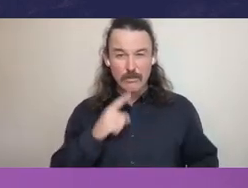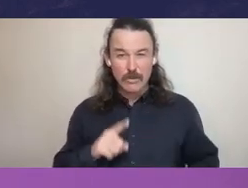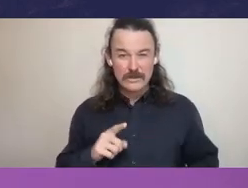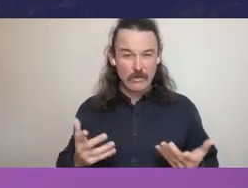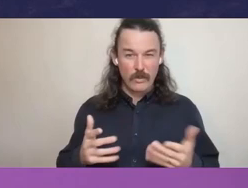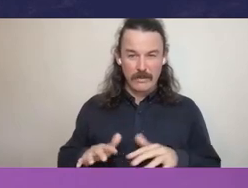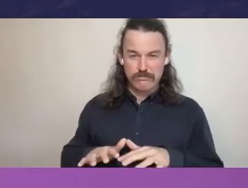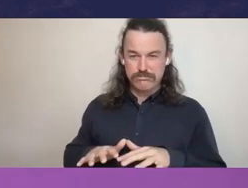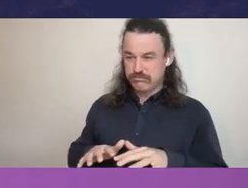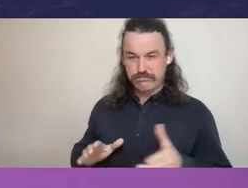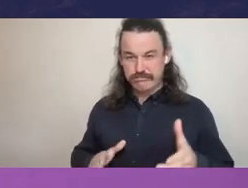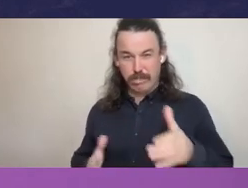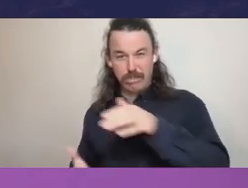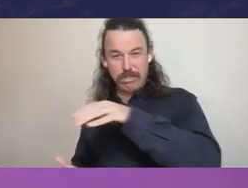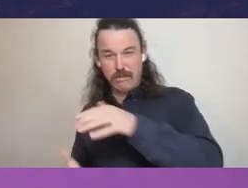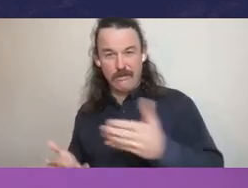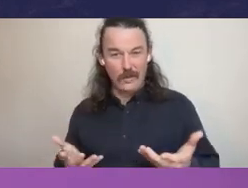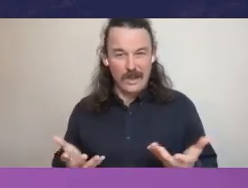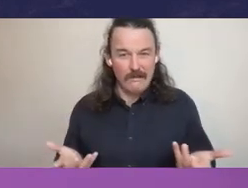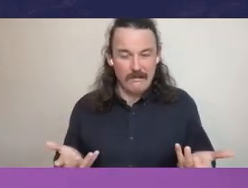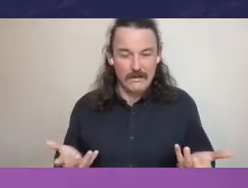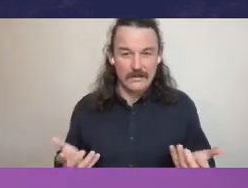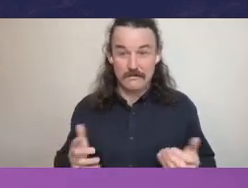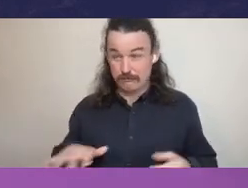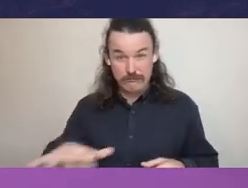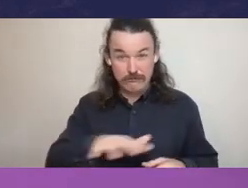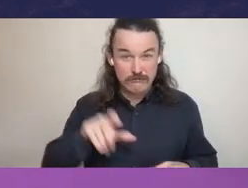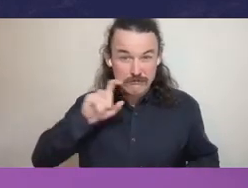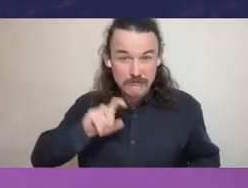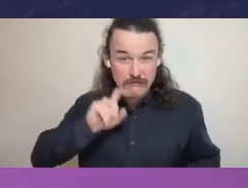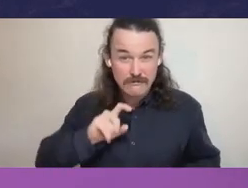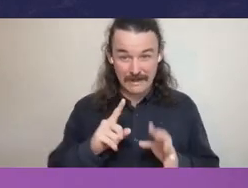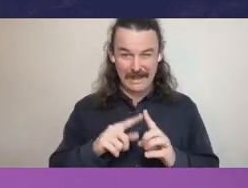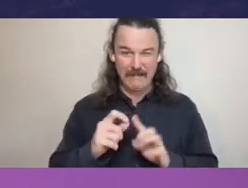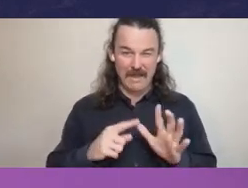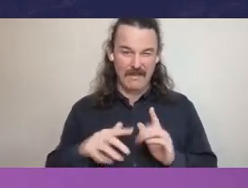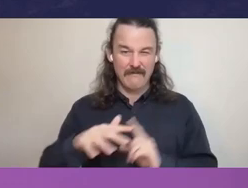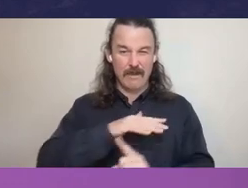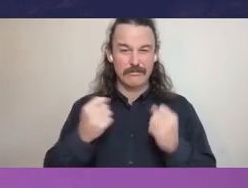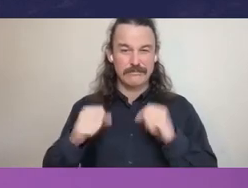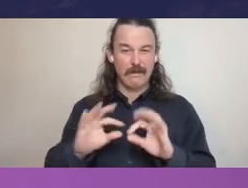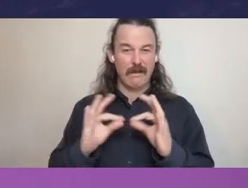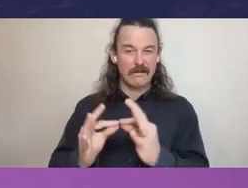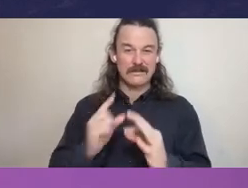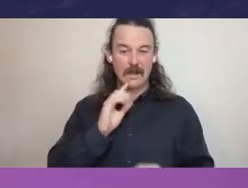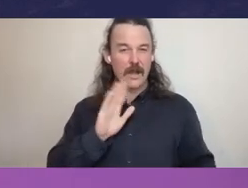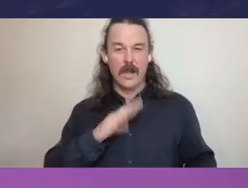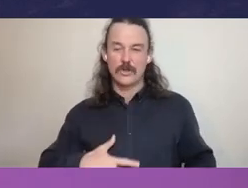But and the response at the time from the EPA was, ‘well, we're not going to engage because people are angry’. In fact,